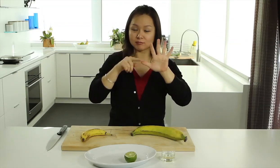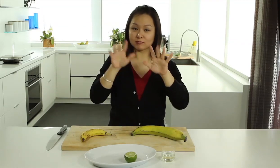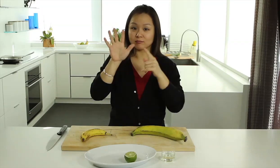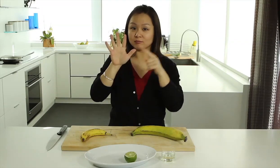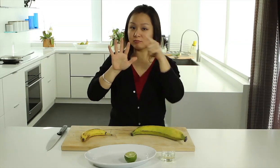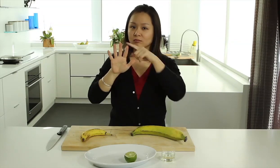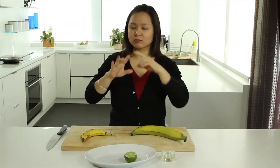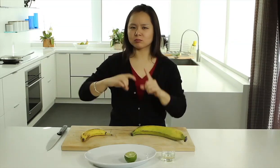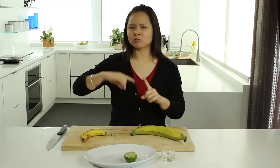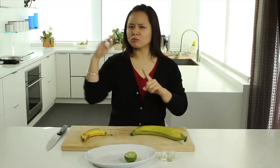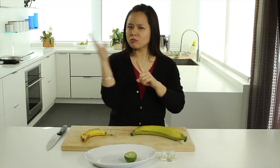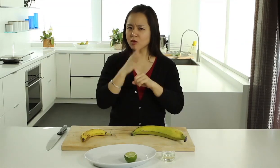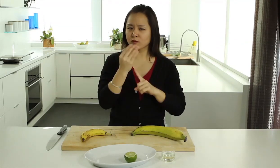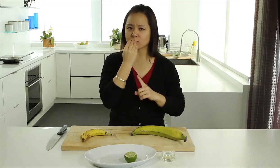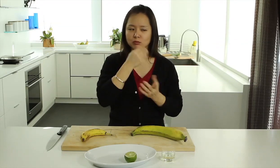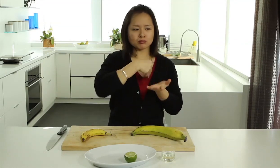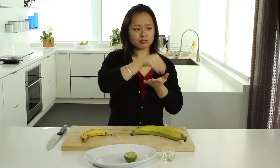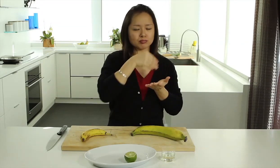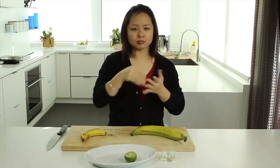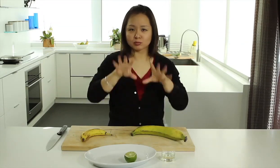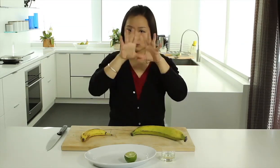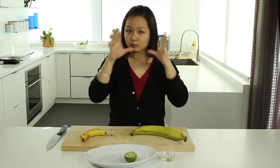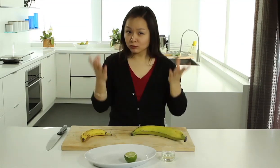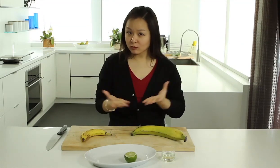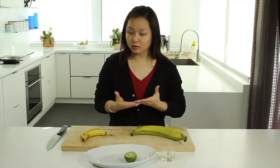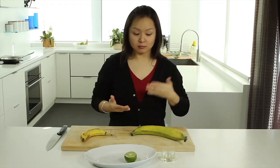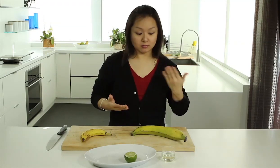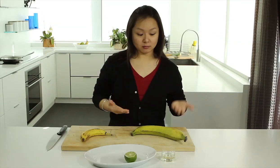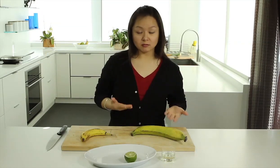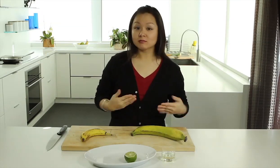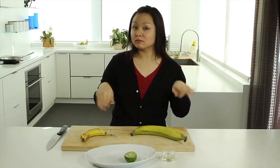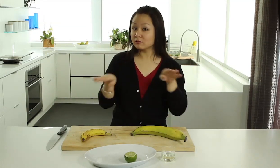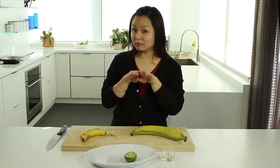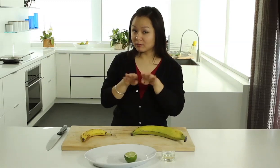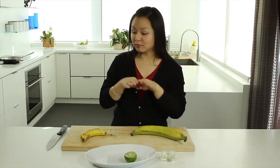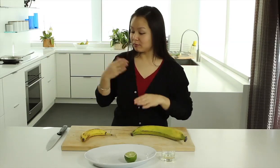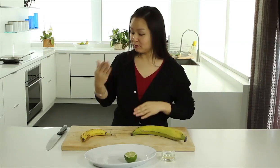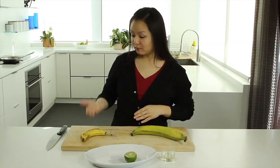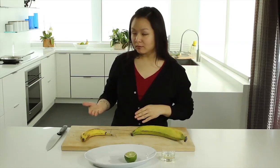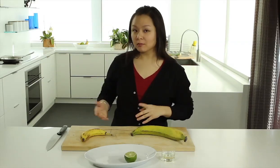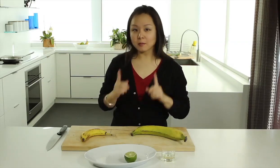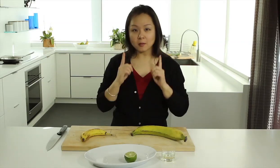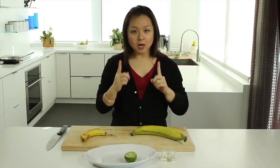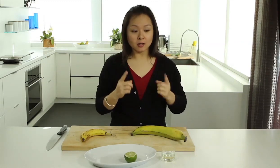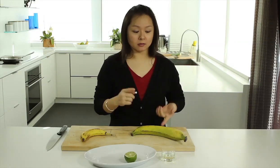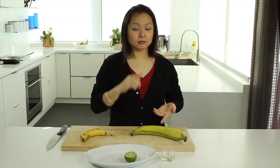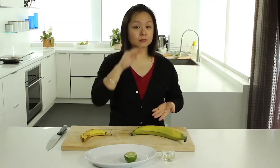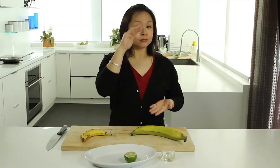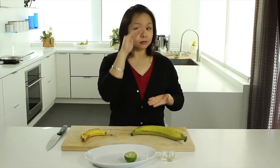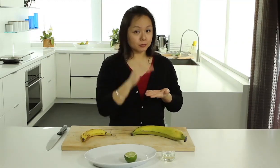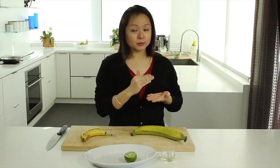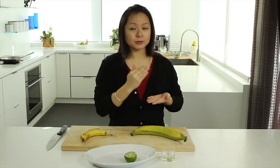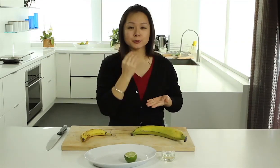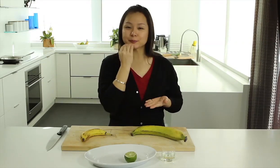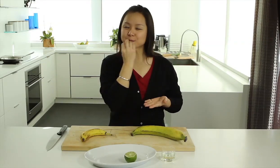Plantains are like bananas but have less sugar. Sweet plantains are economical and easy to make. The way to cook is by steaming, boiling